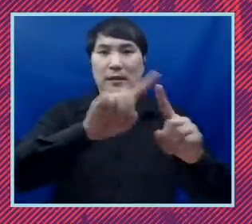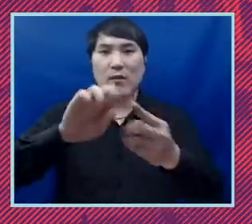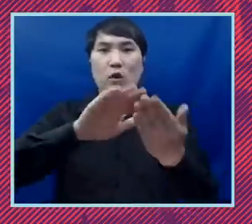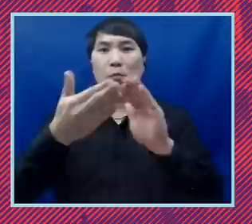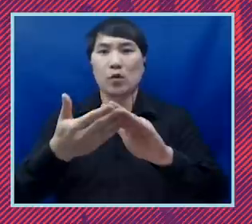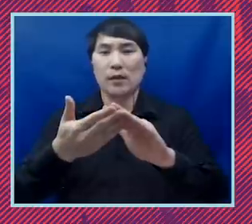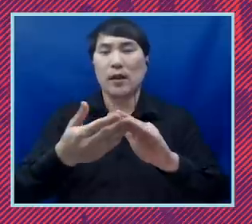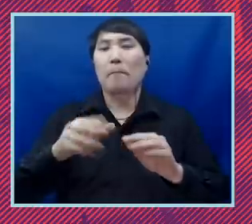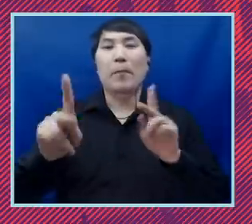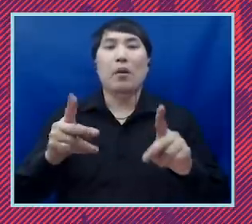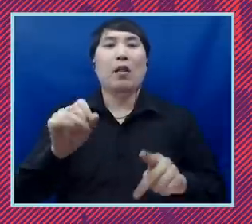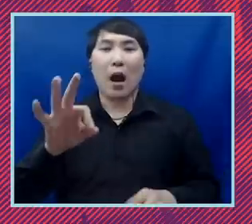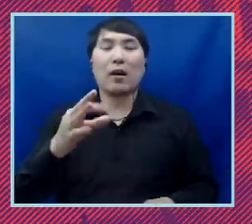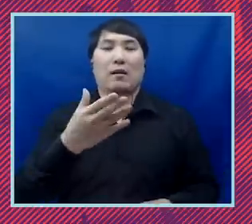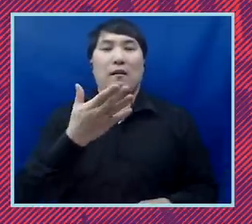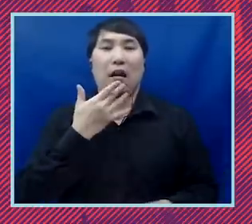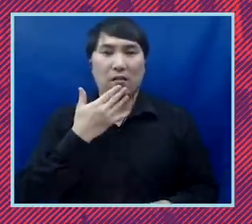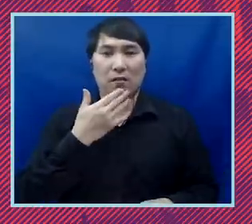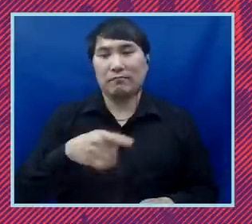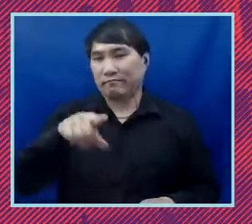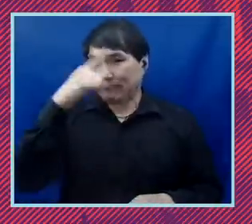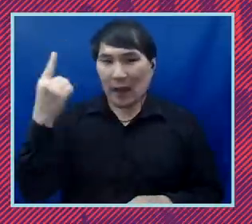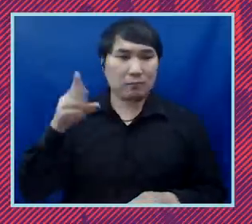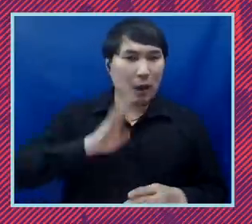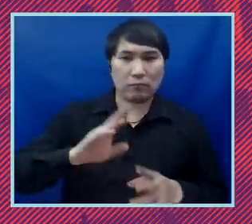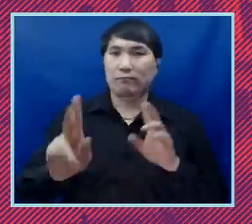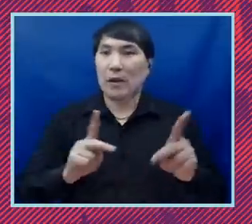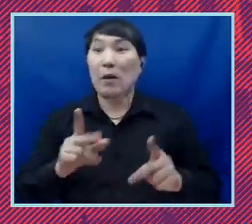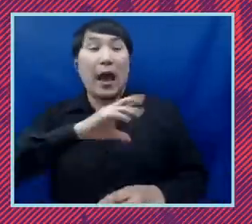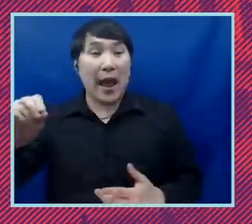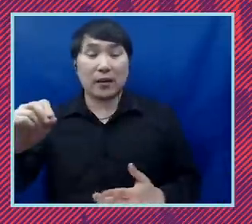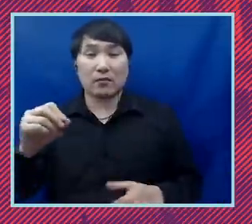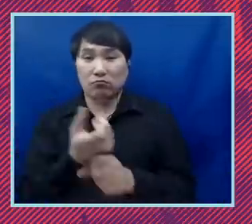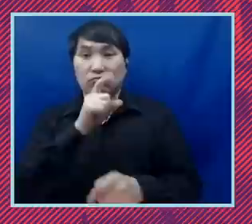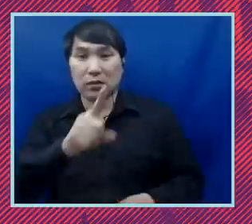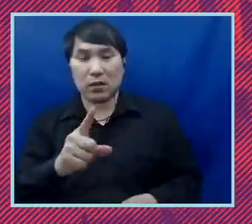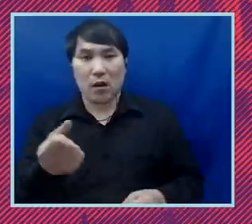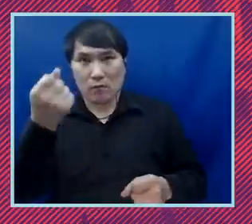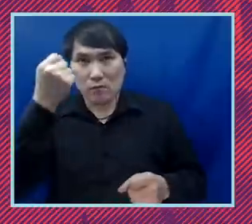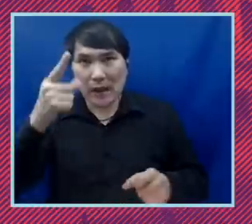closing the racial wealth gap, and finally addressing, in a holistic sense, the dark